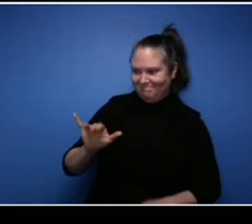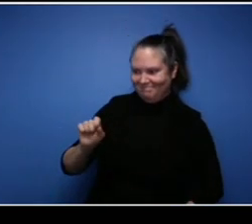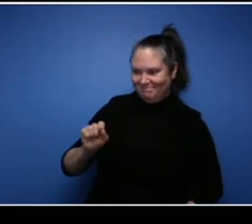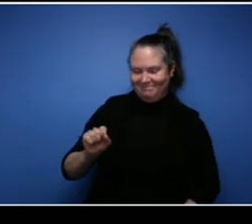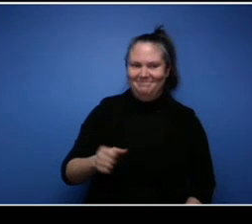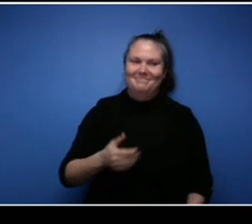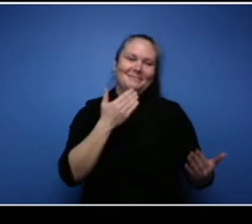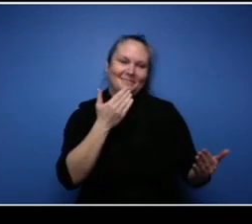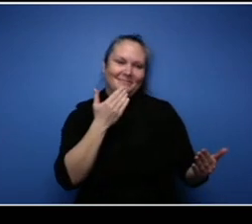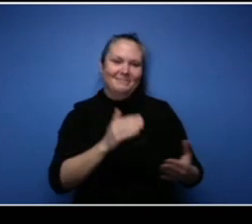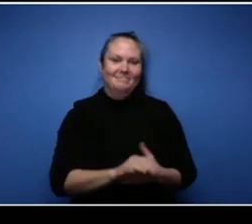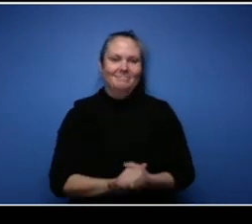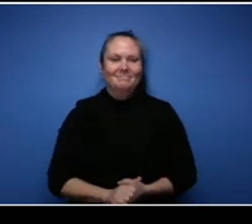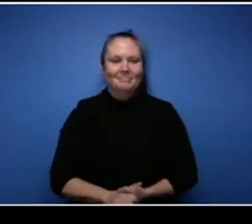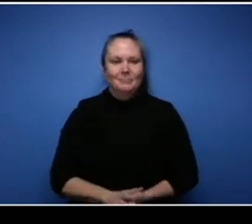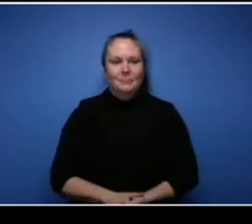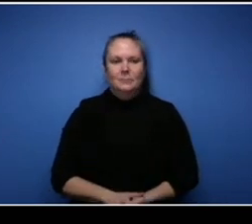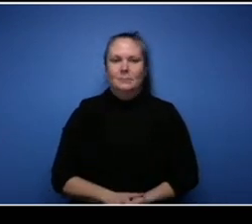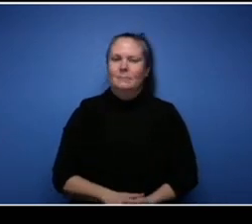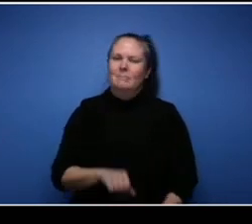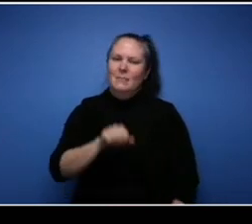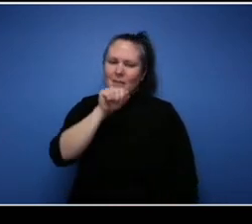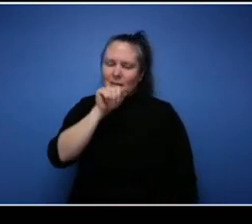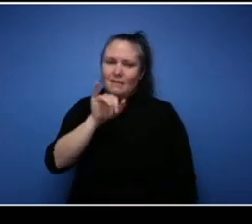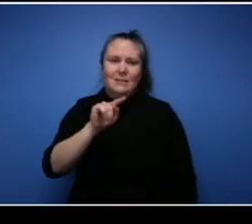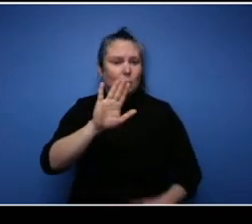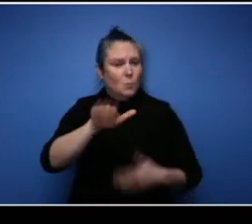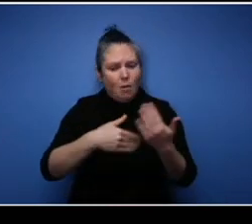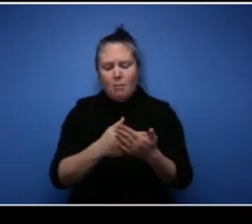the plan, thanks. Yeah, I love that because we're all one big community, we want to support and help each